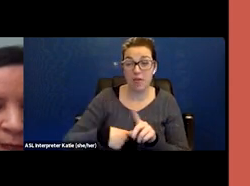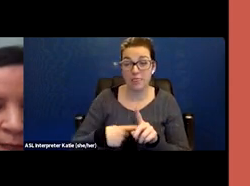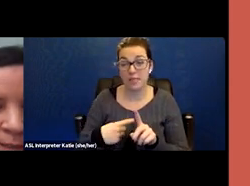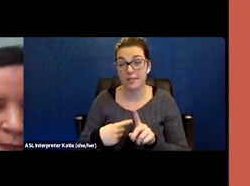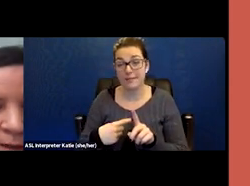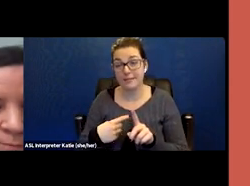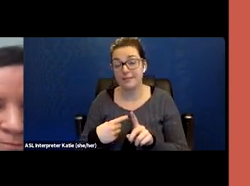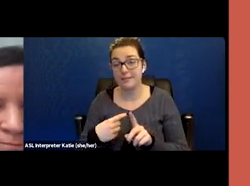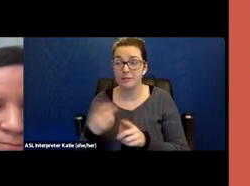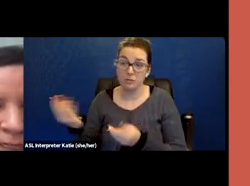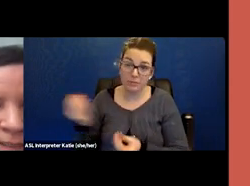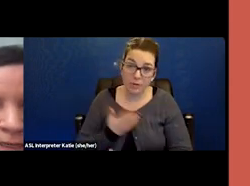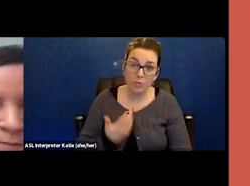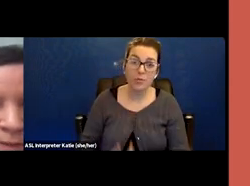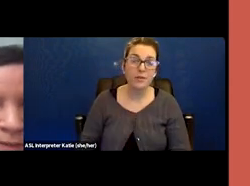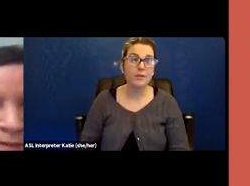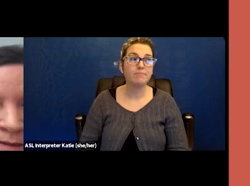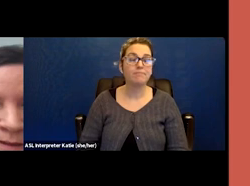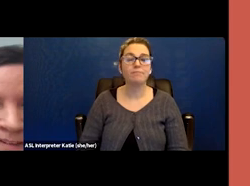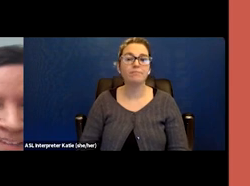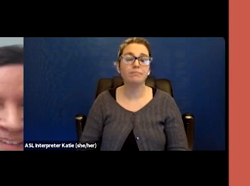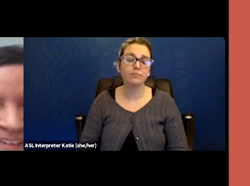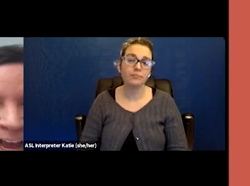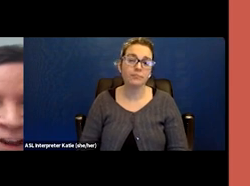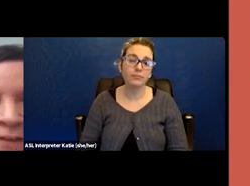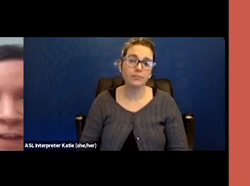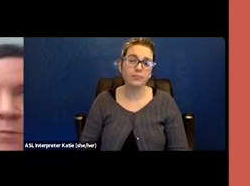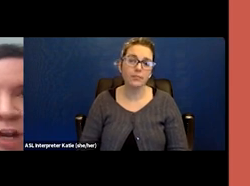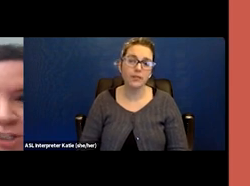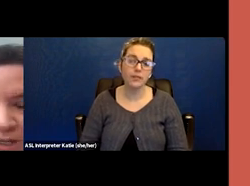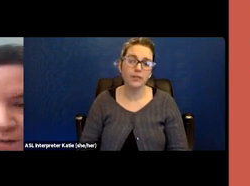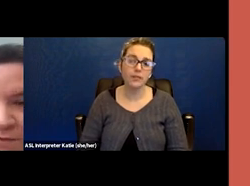And it seems, I got the impression